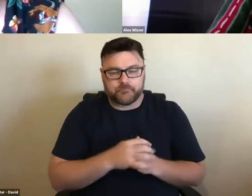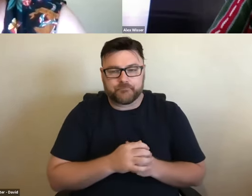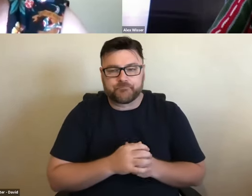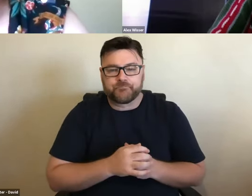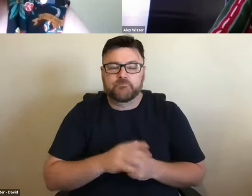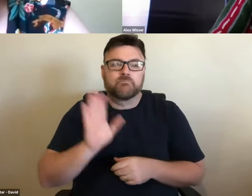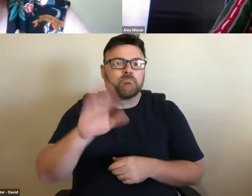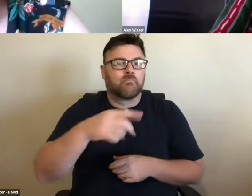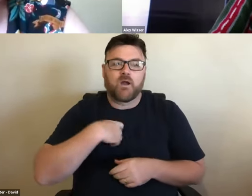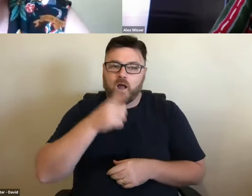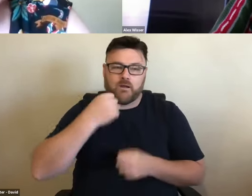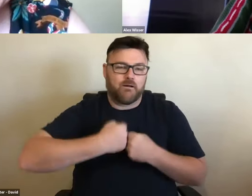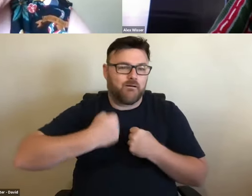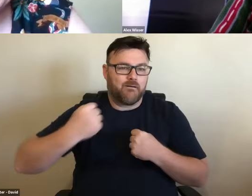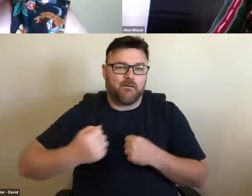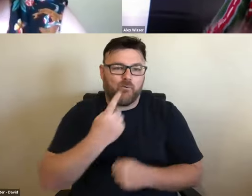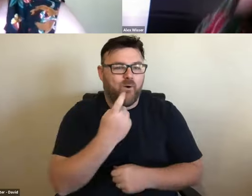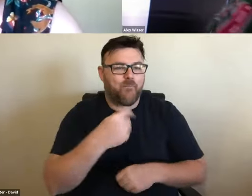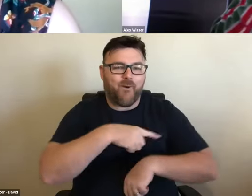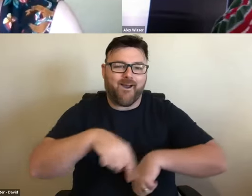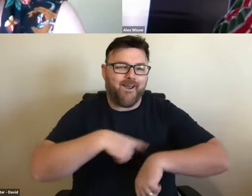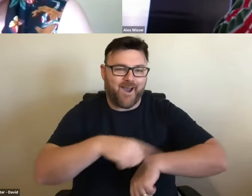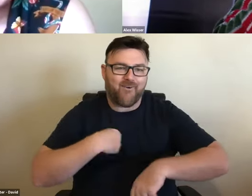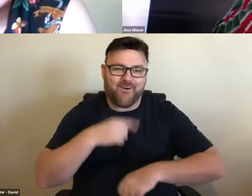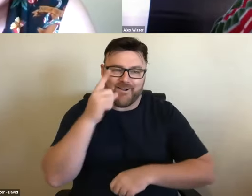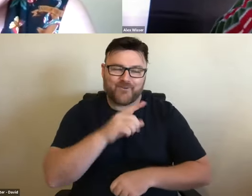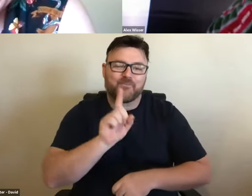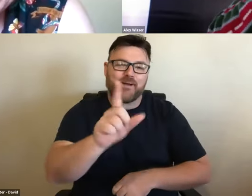for another hour - at least - but we have to wrap it up now. I just have